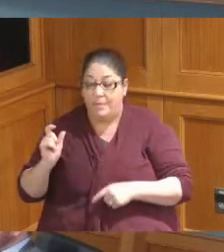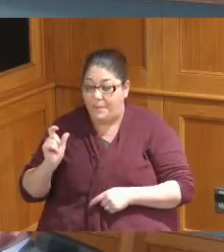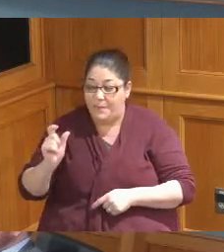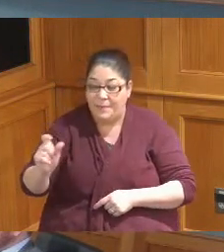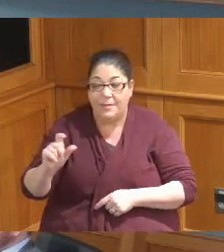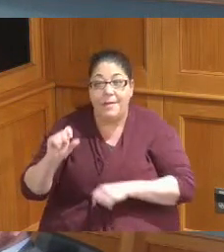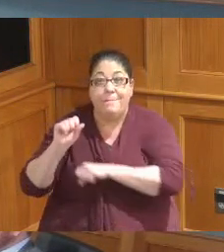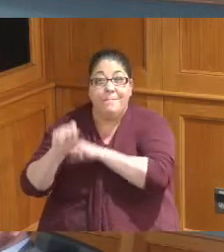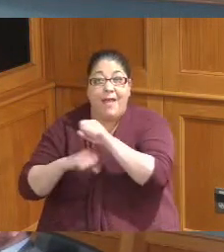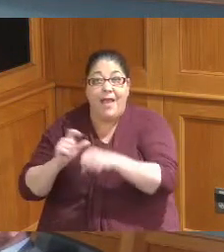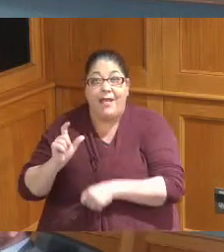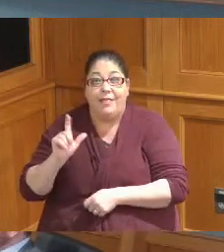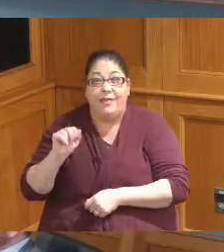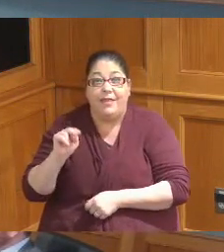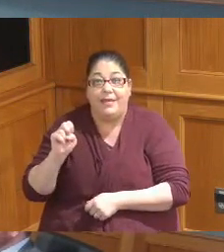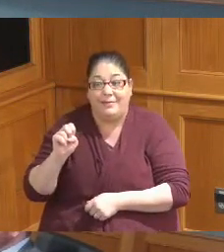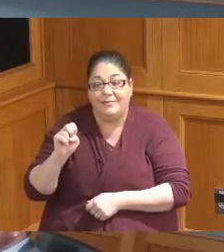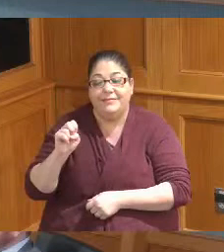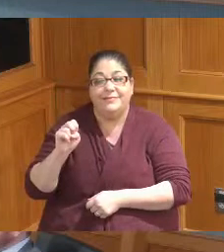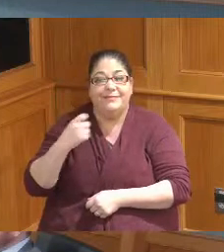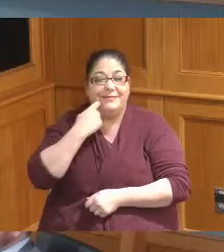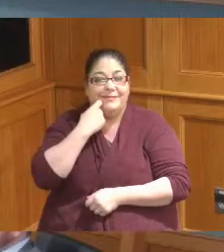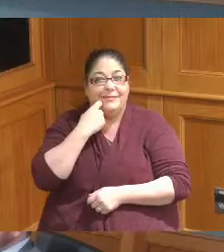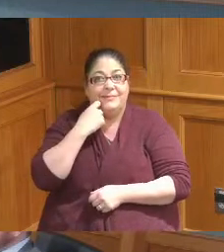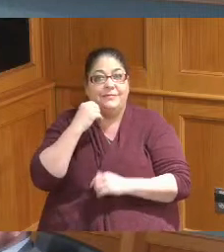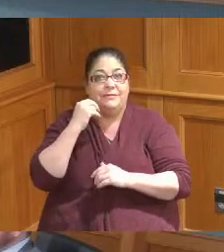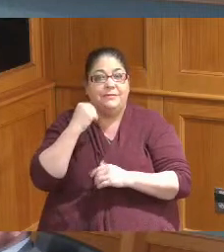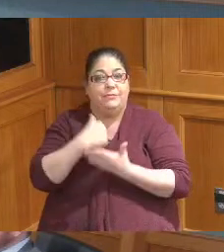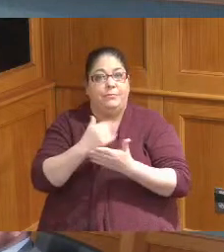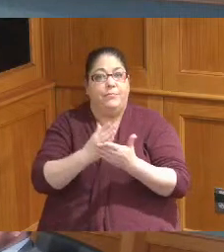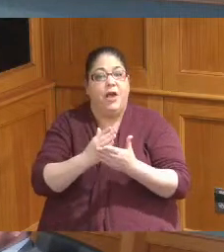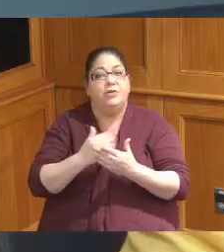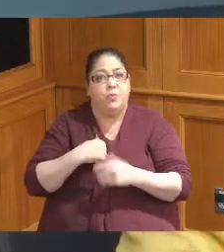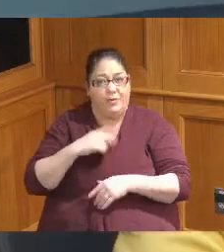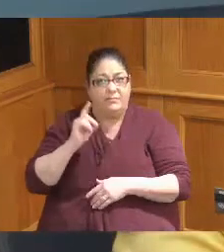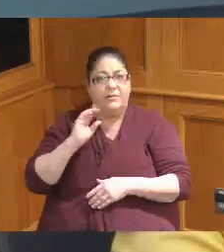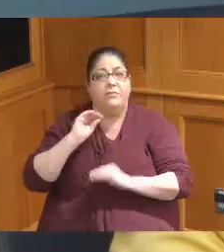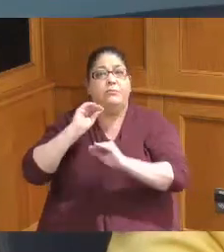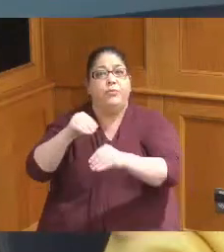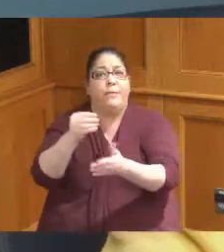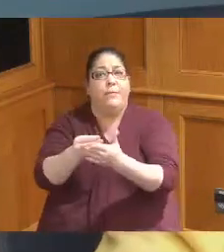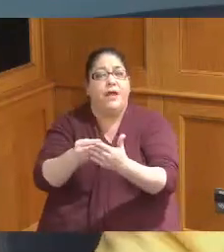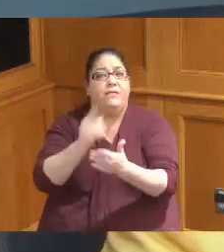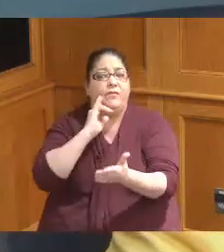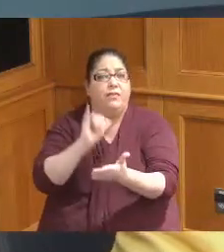because I know in our and I Rave lots of money for bike lanes and I'm just I guess what I'm doing